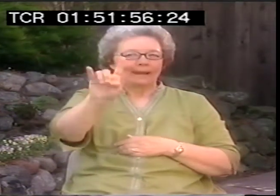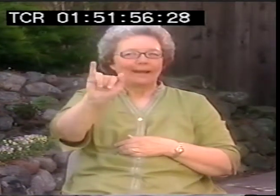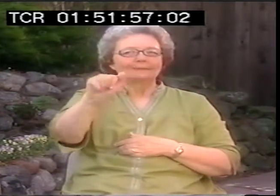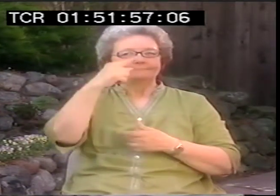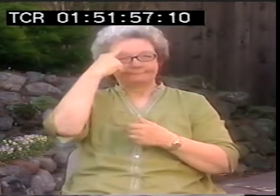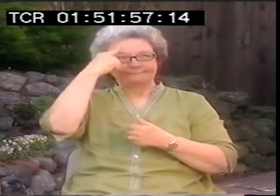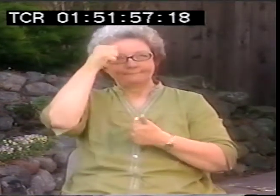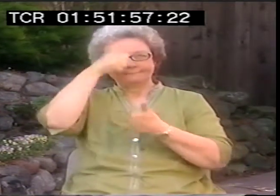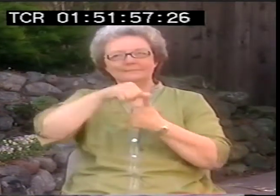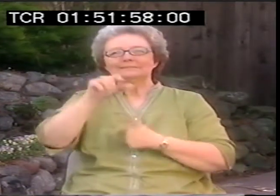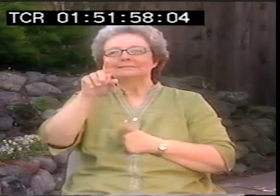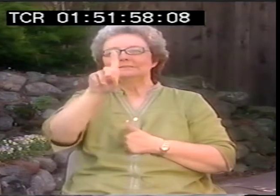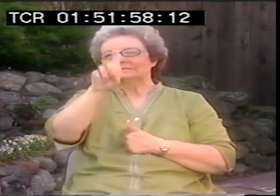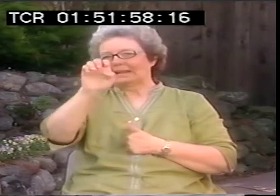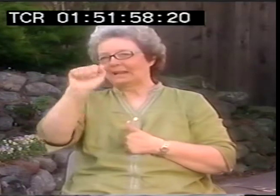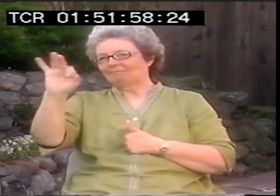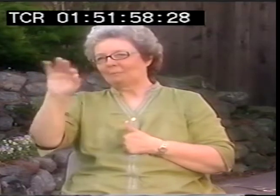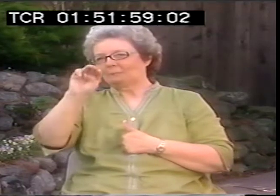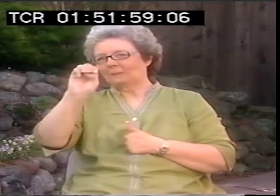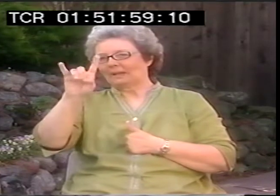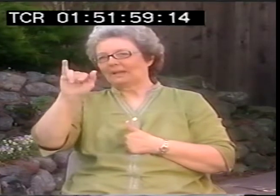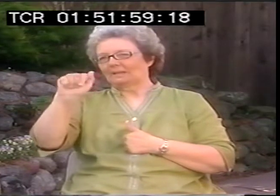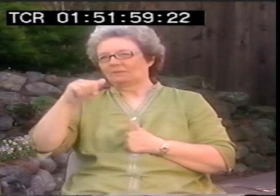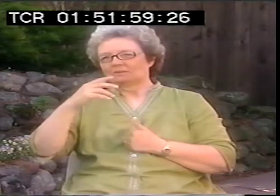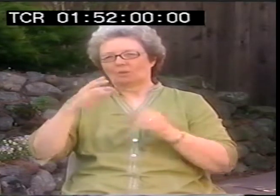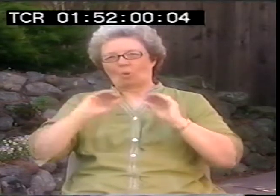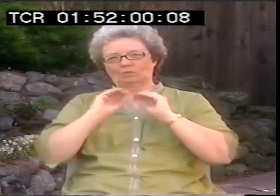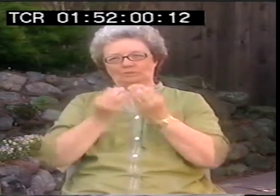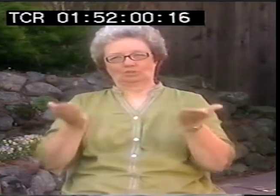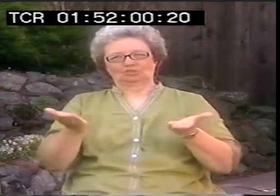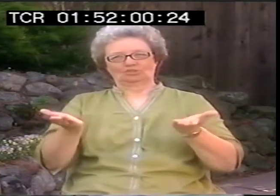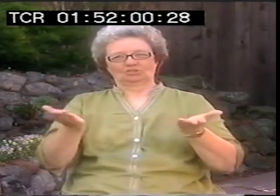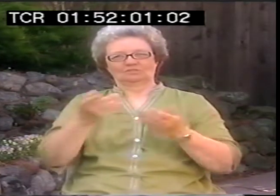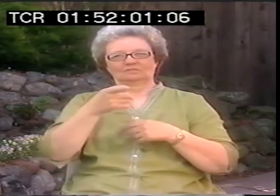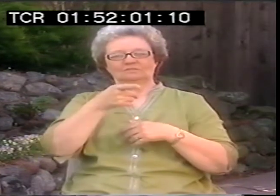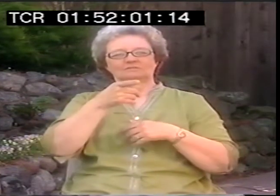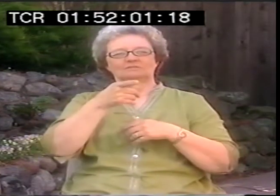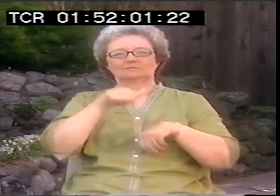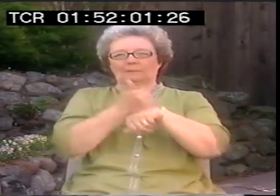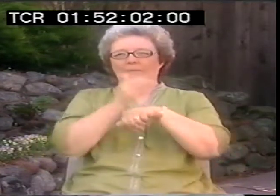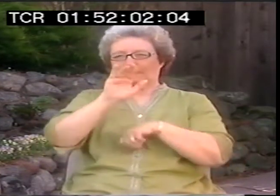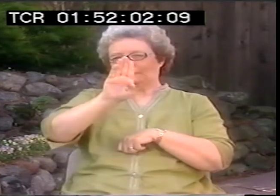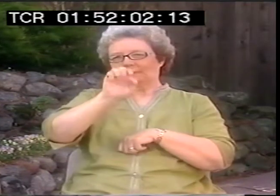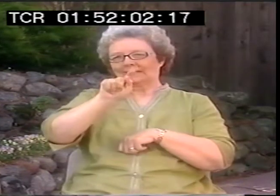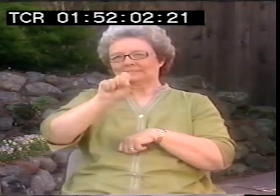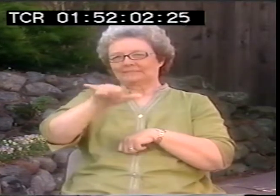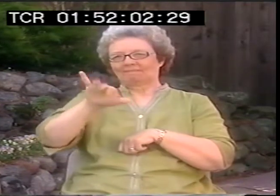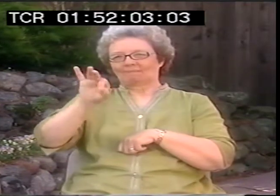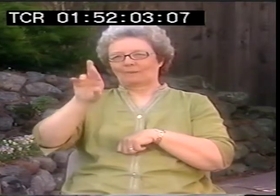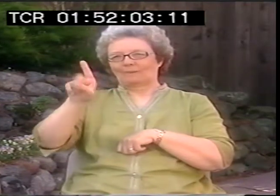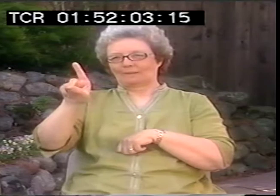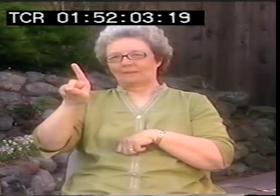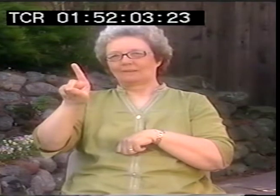I've taught ASL for years. I have a lot of students and a lot of people have heard about me. They said, back in the day, oh, would you mind?